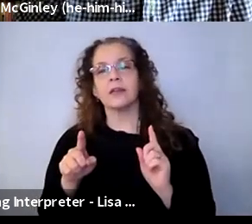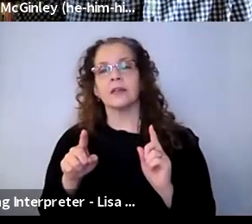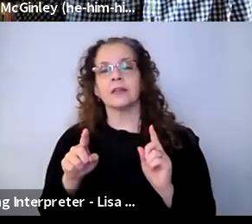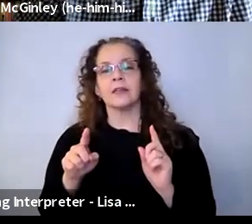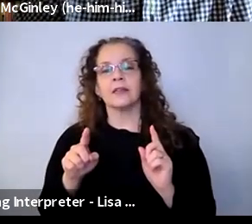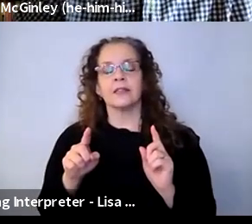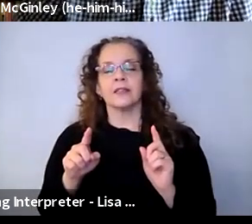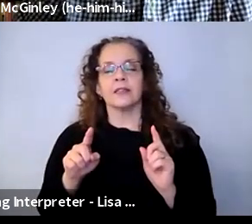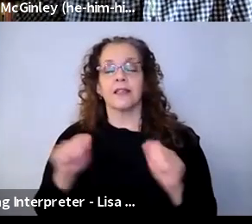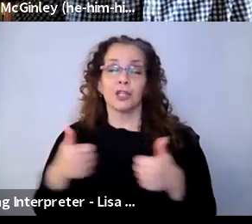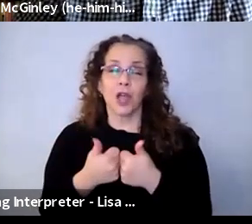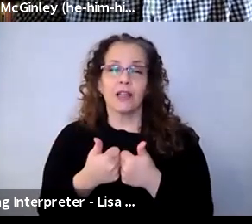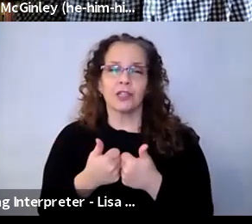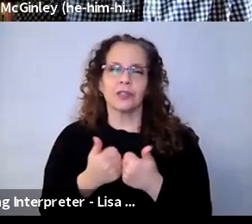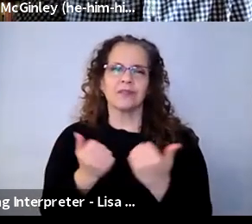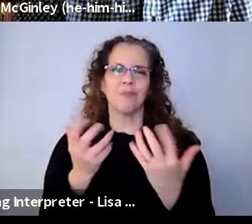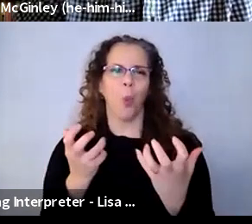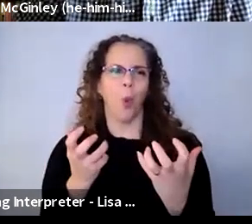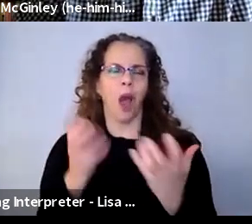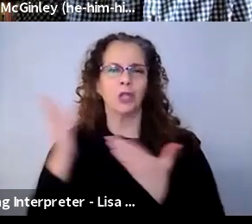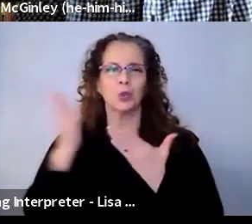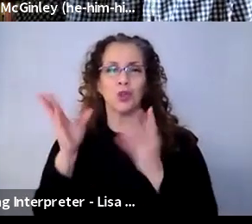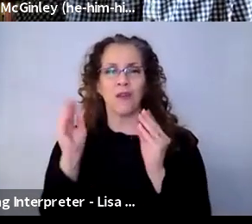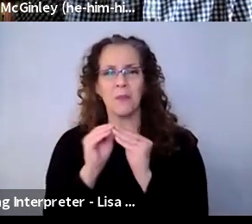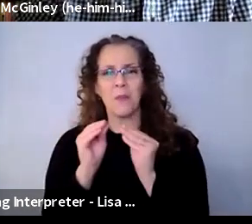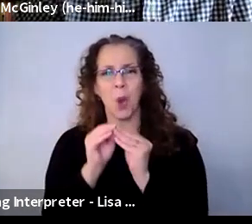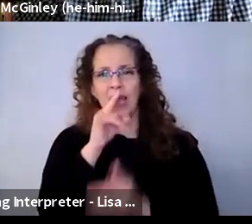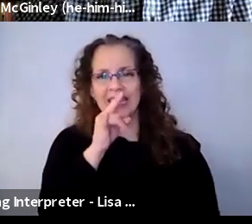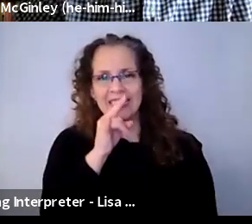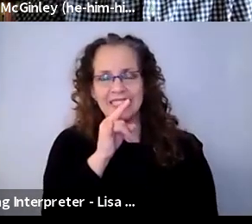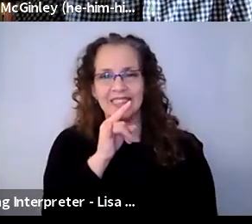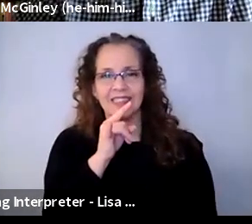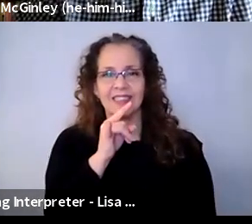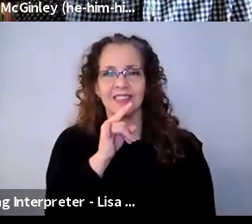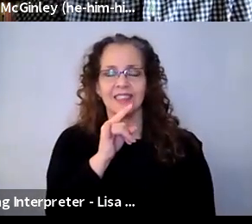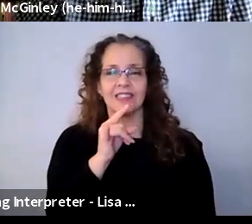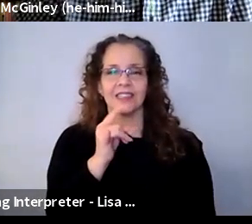more kids with the limited resources that you have. So